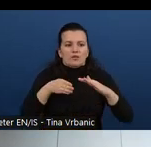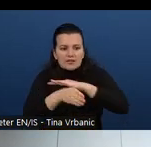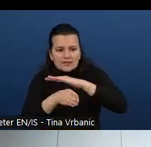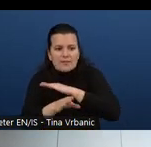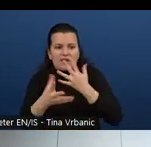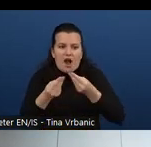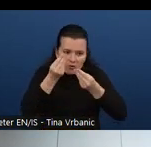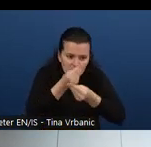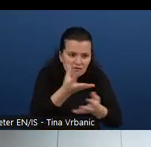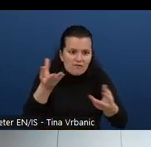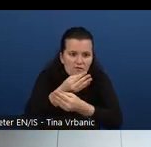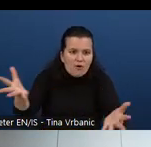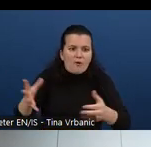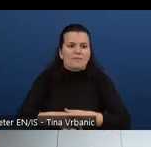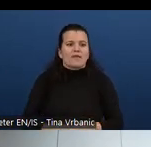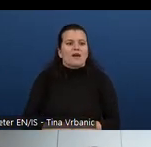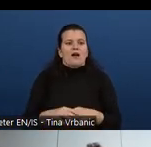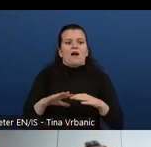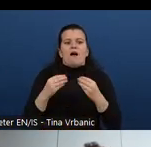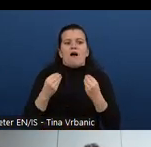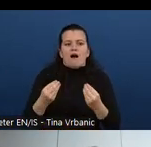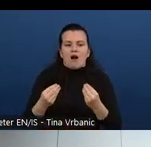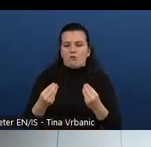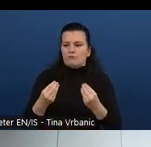from the top of the organization to the very bottom.